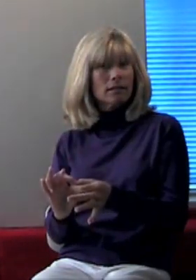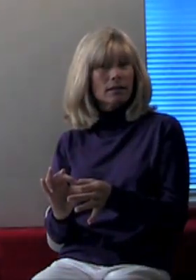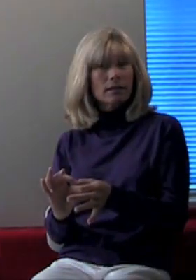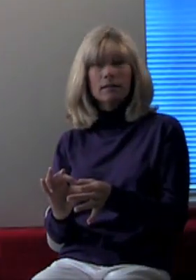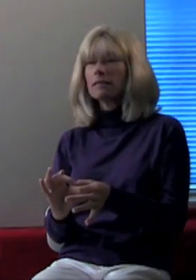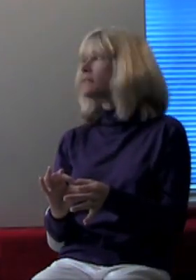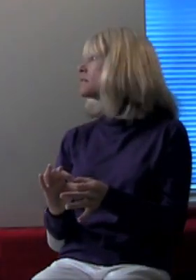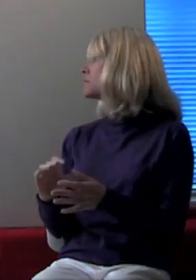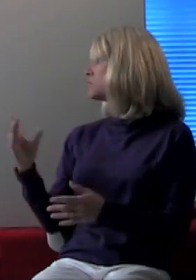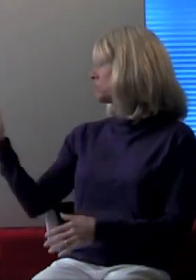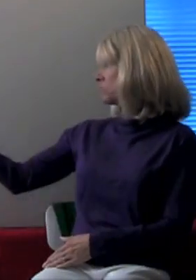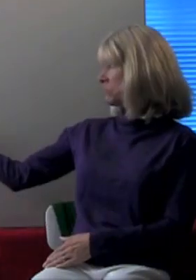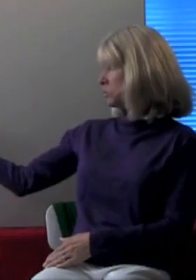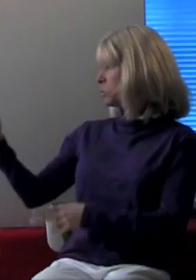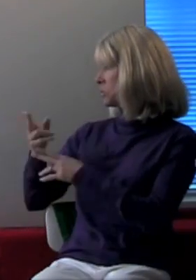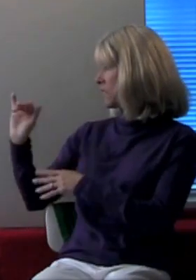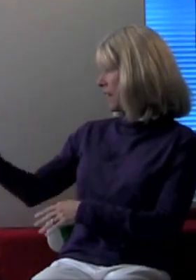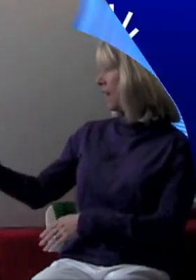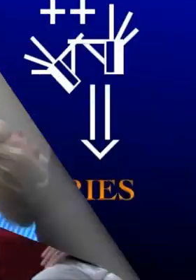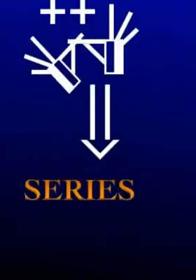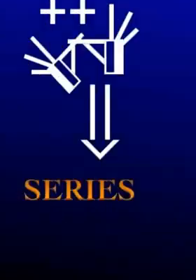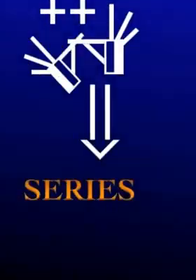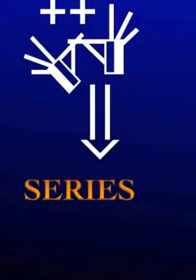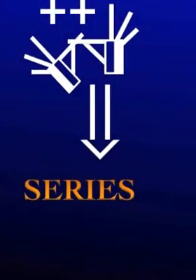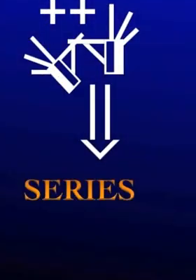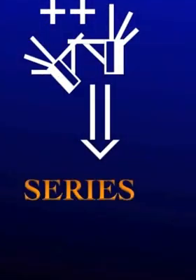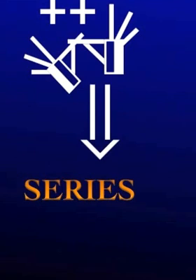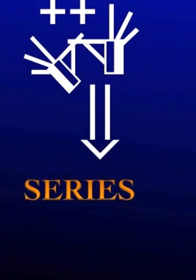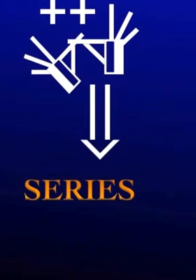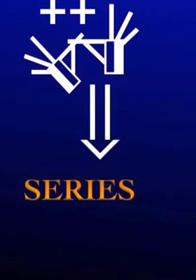or the sign SERIES, you use this symbol.